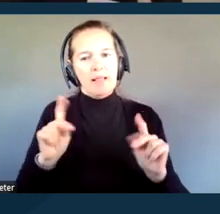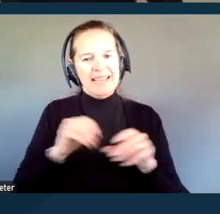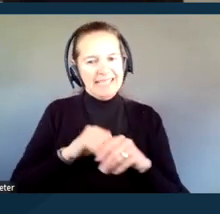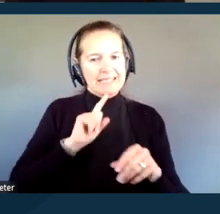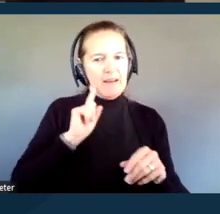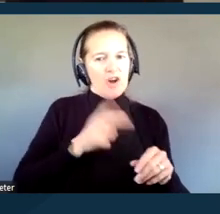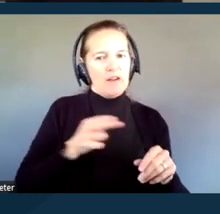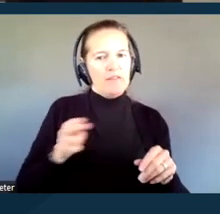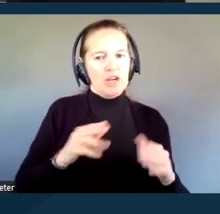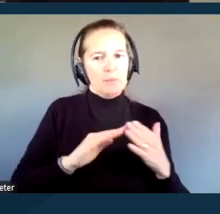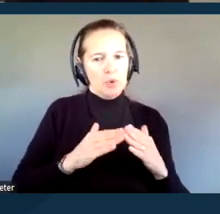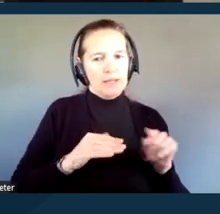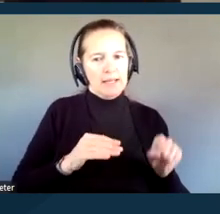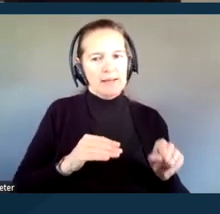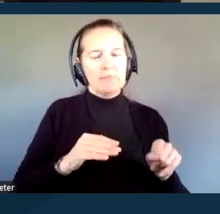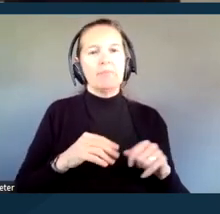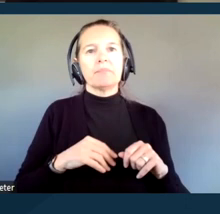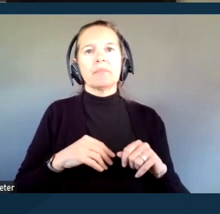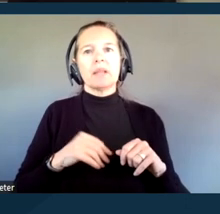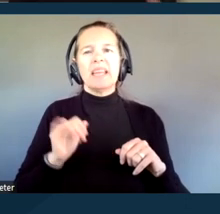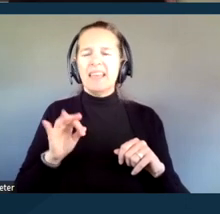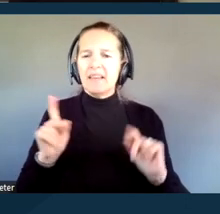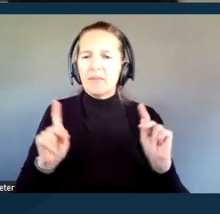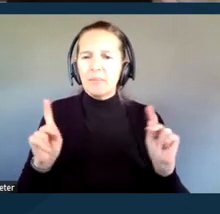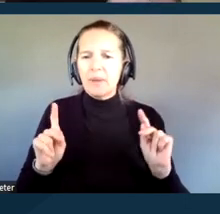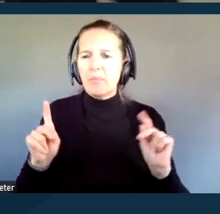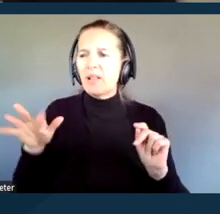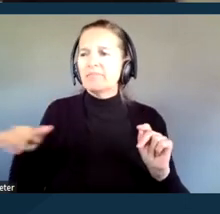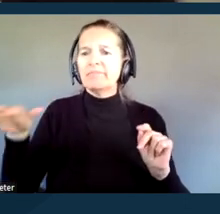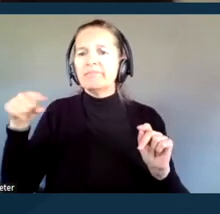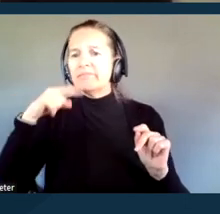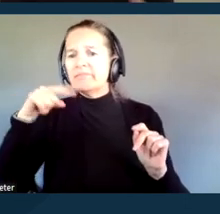And many people who are not familiar with tech and accommodations